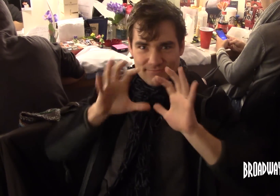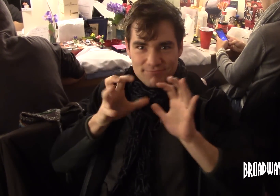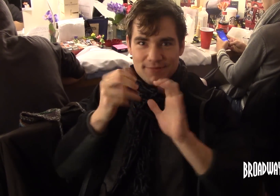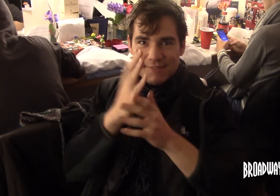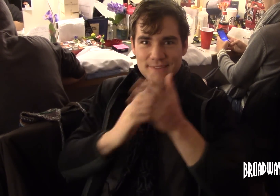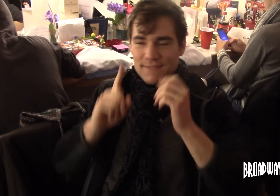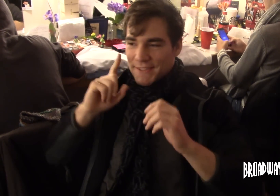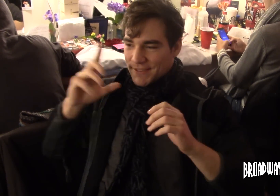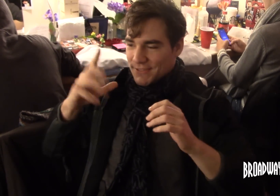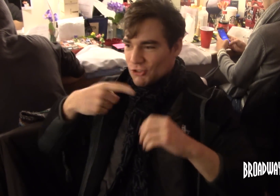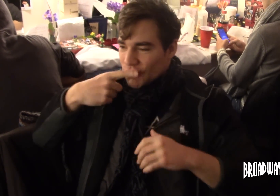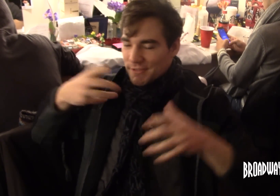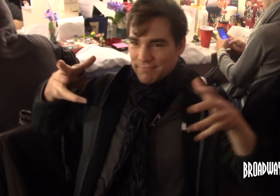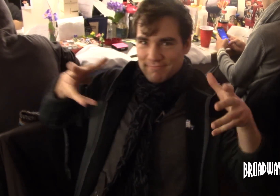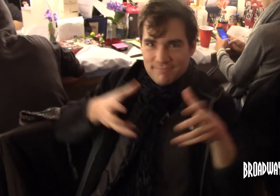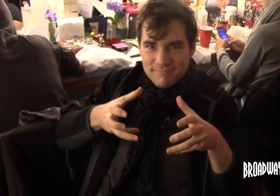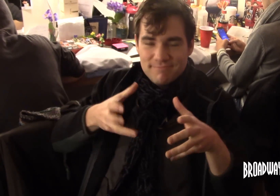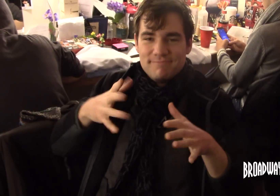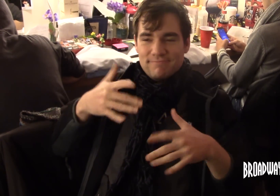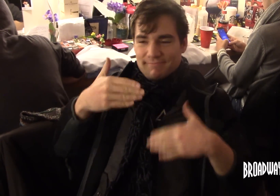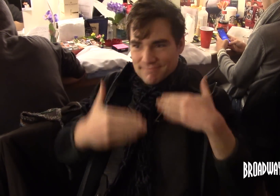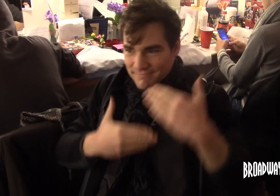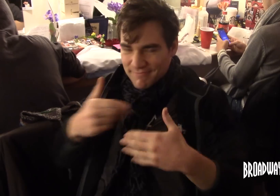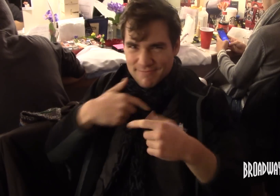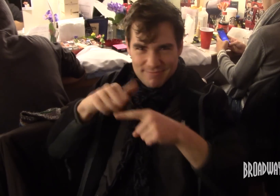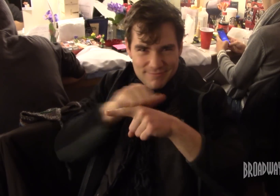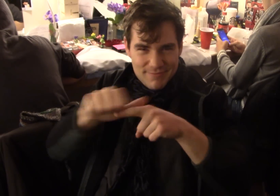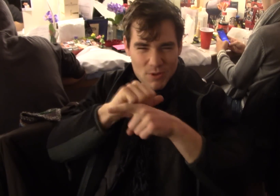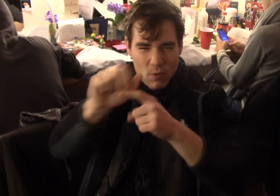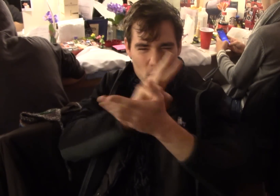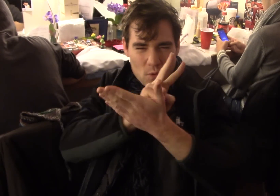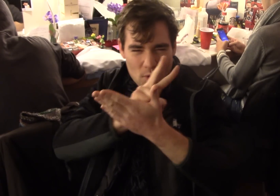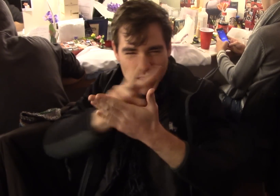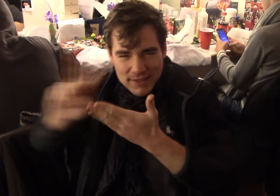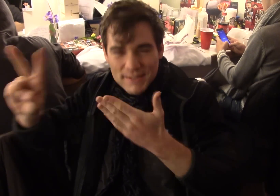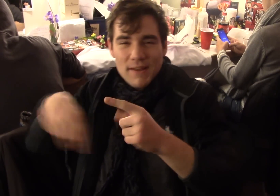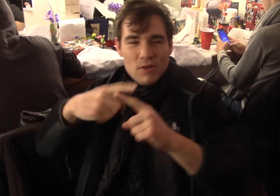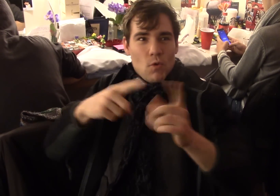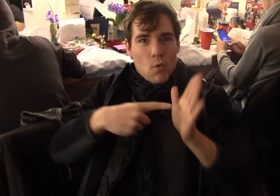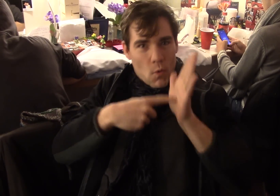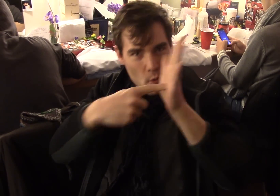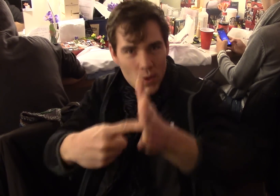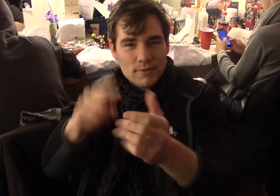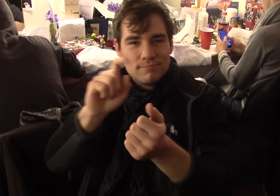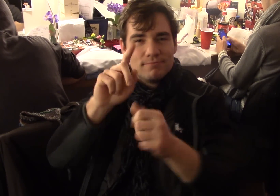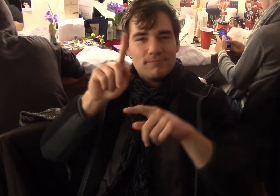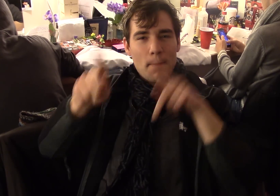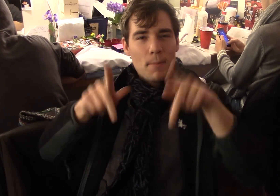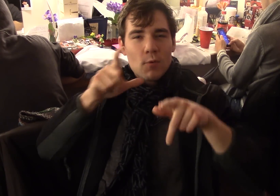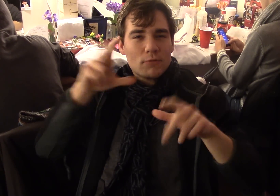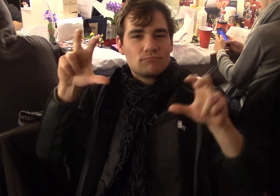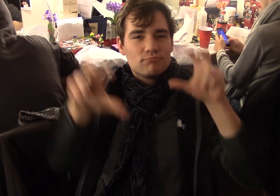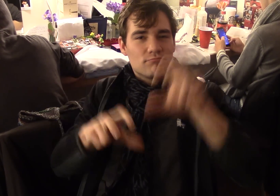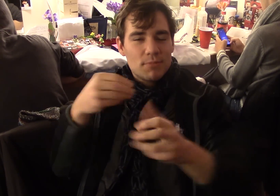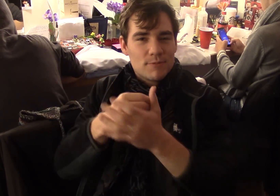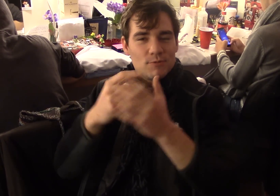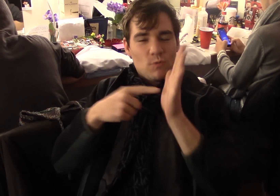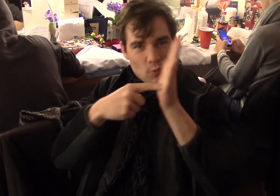the deaf cast and the hearing cast that were together at that time. We rehearsed about two weeks and the important part of this